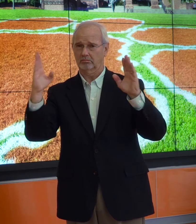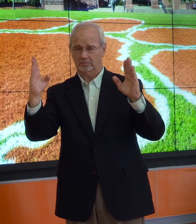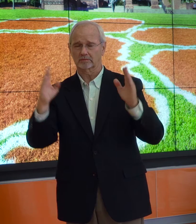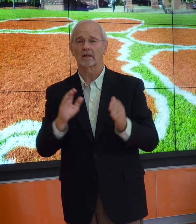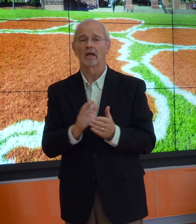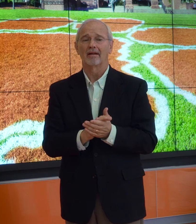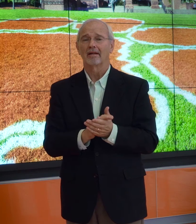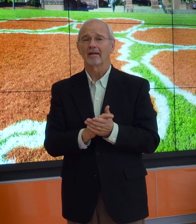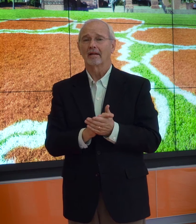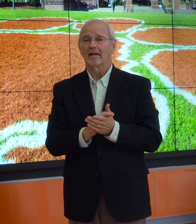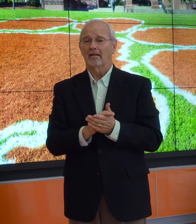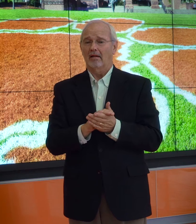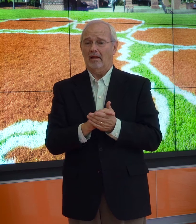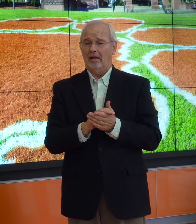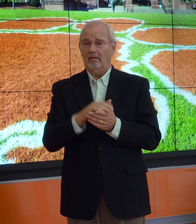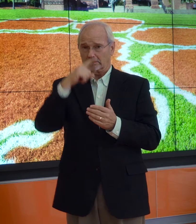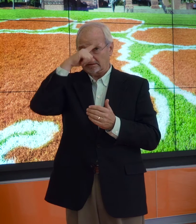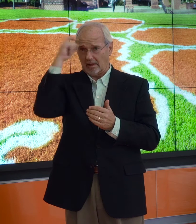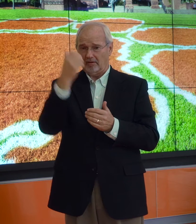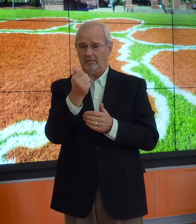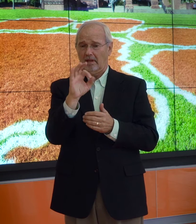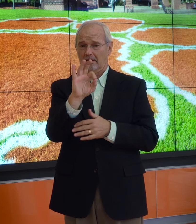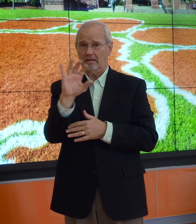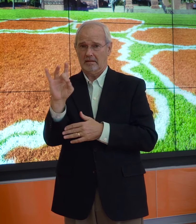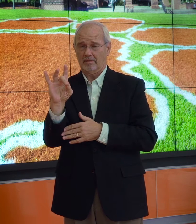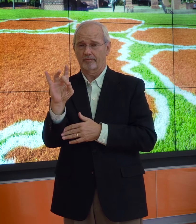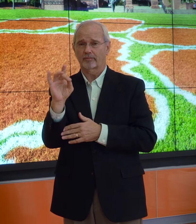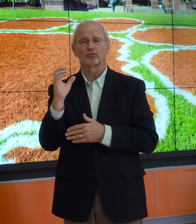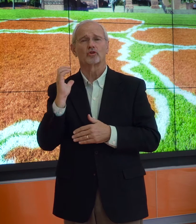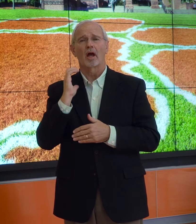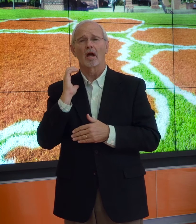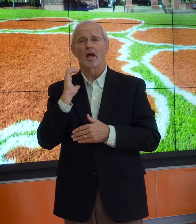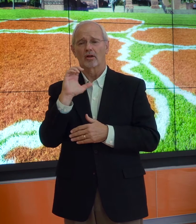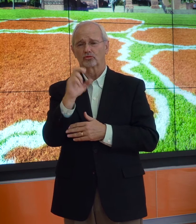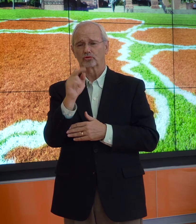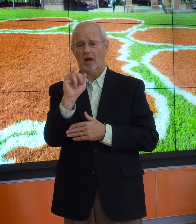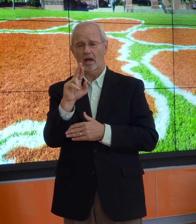In the summer of 1998, the chairperson of the